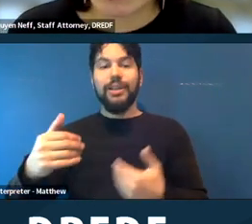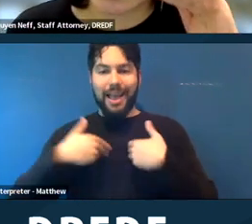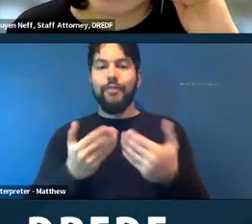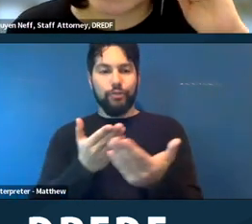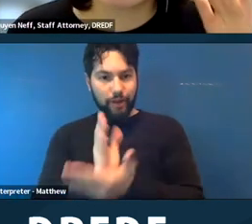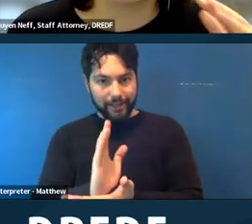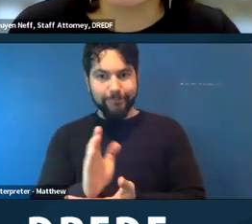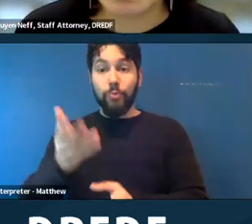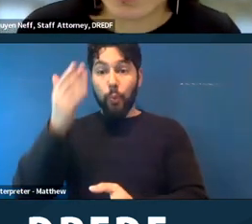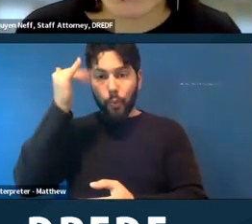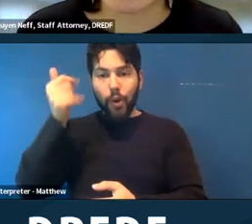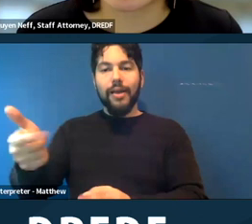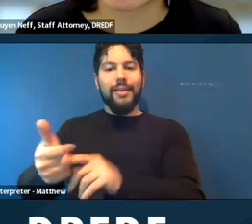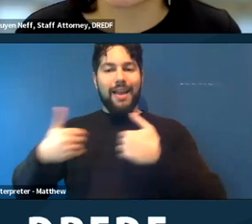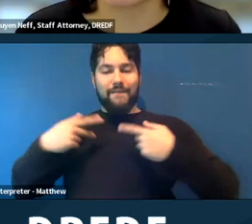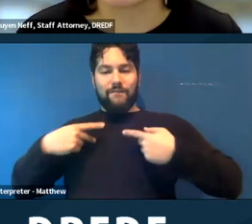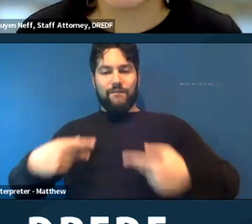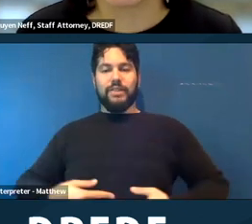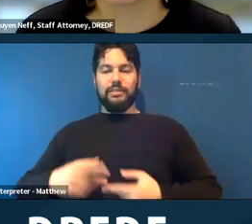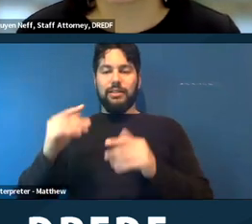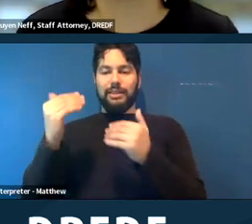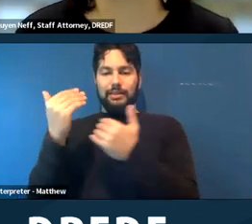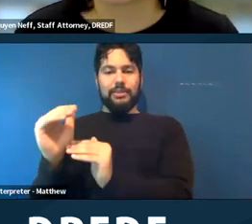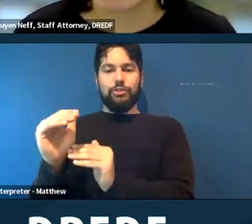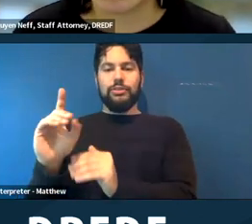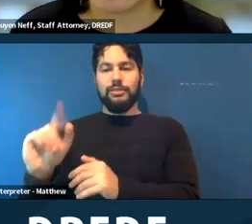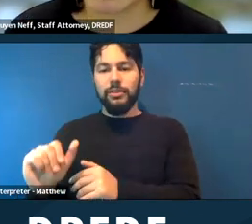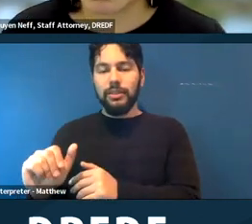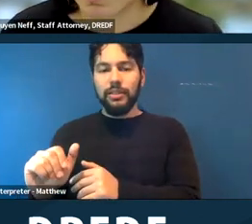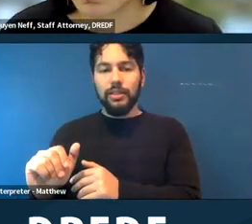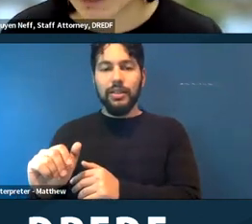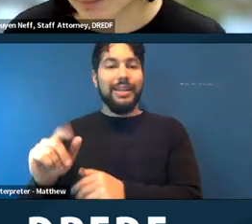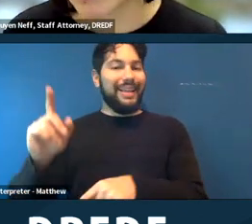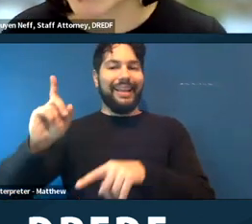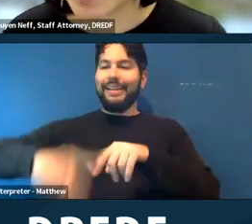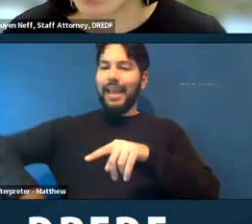so they can't move at 7 a.m. And they have a friend that can move ‑‑ that can help them move,